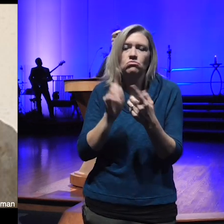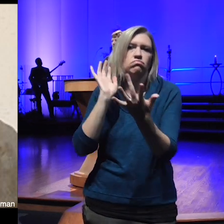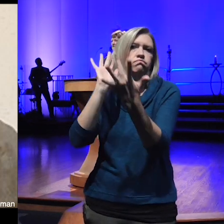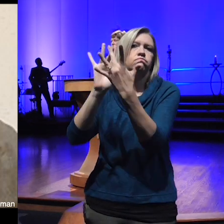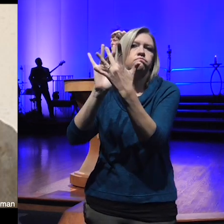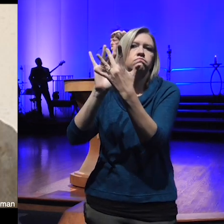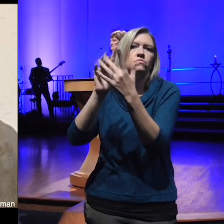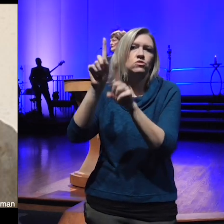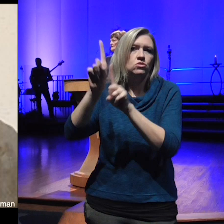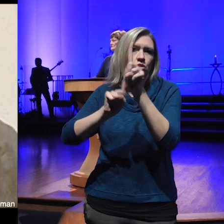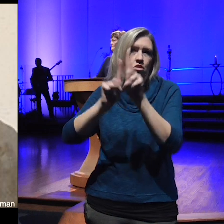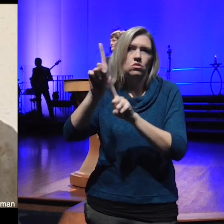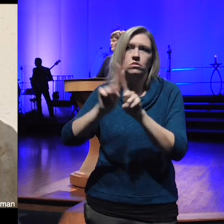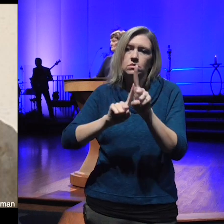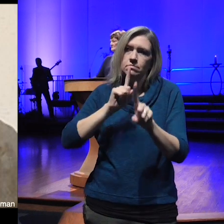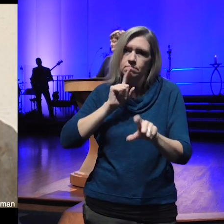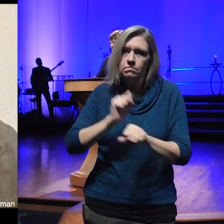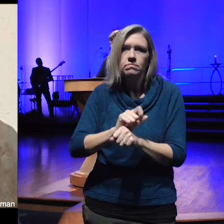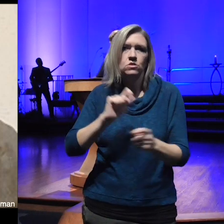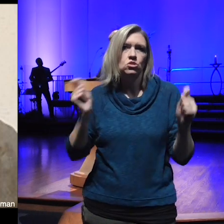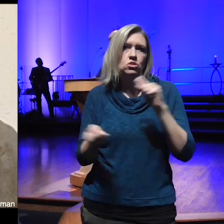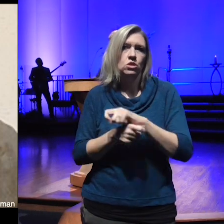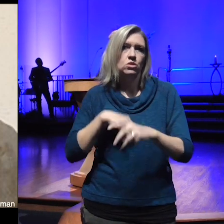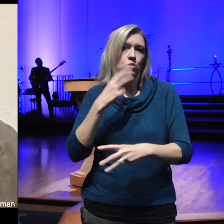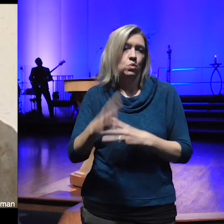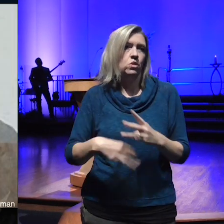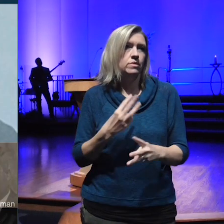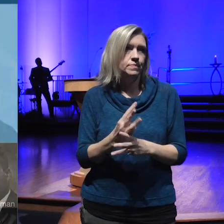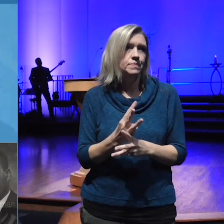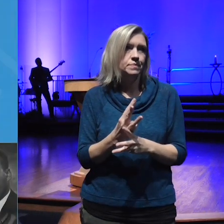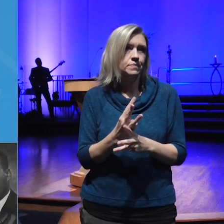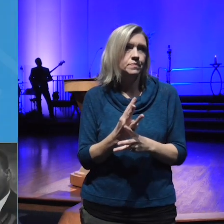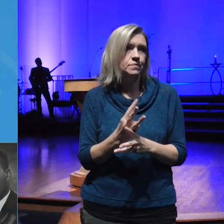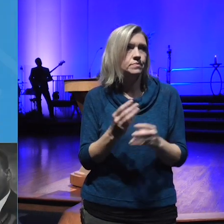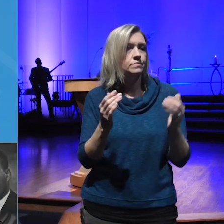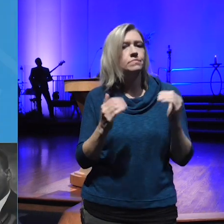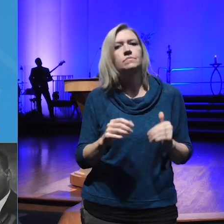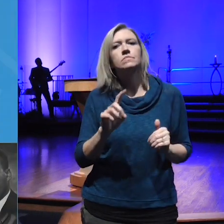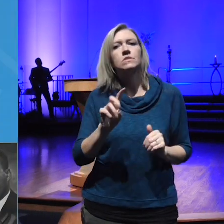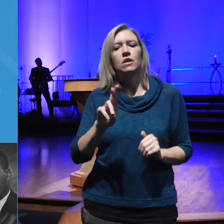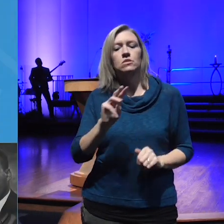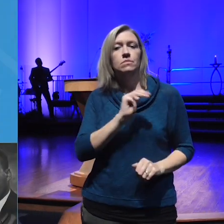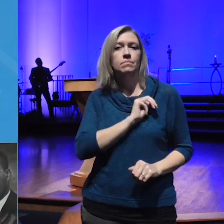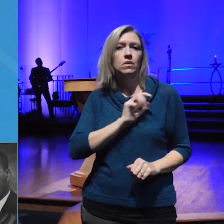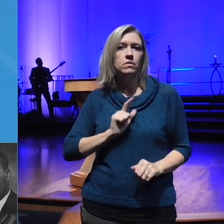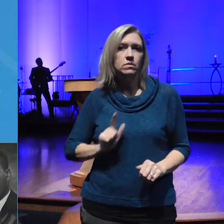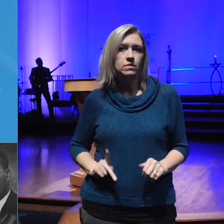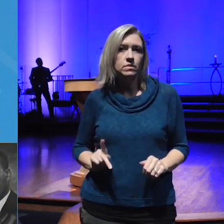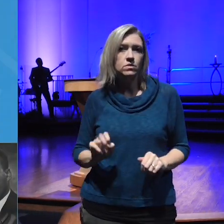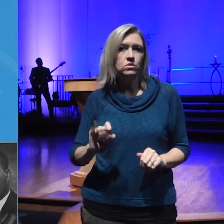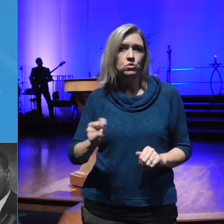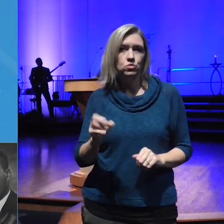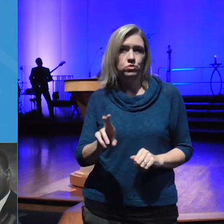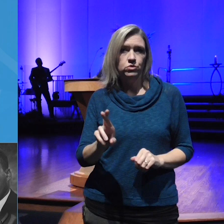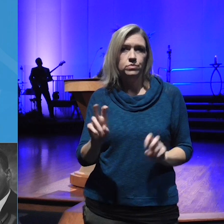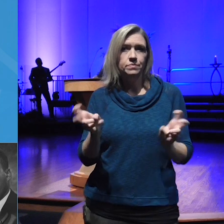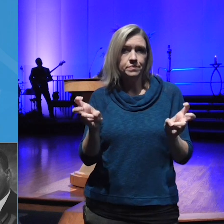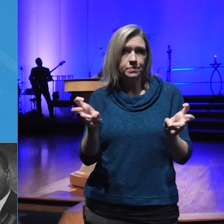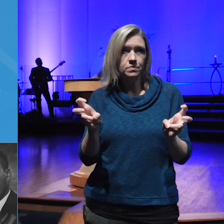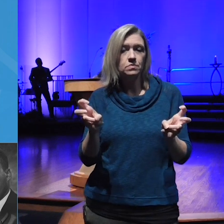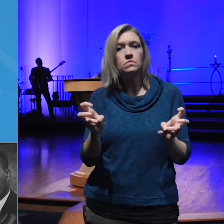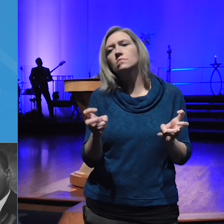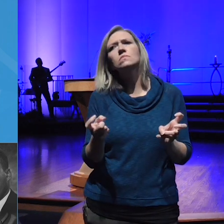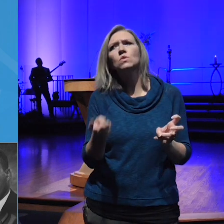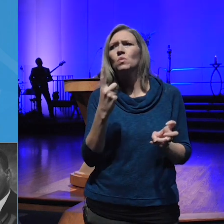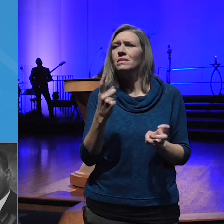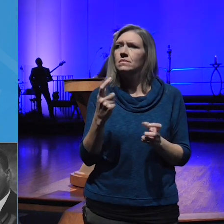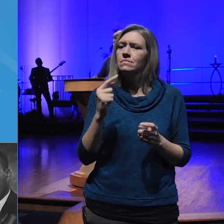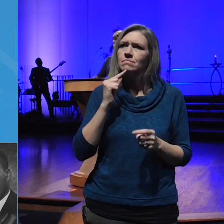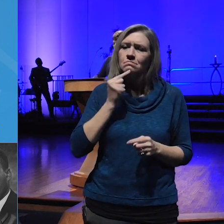to change the world and from Dr Martin Luther King Jr one of the great liabilities of history